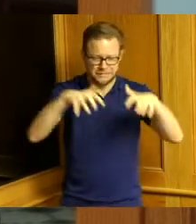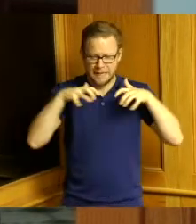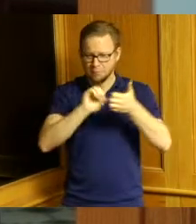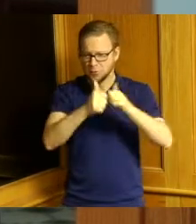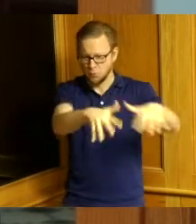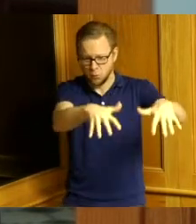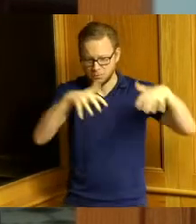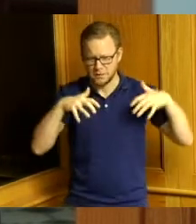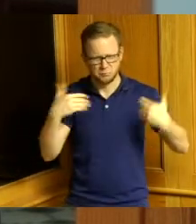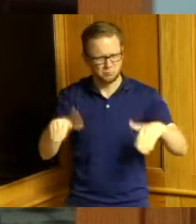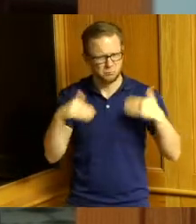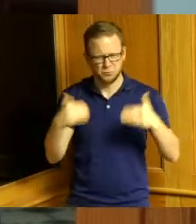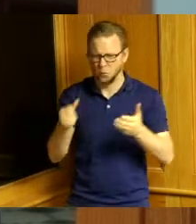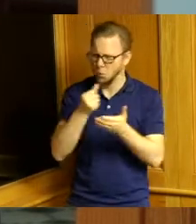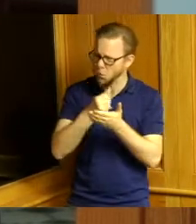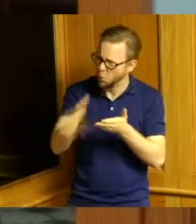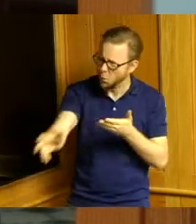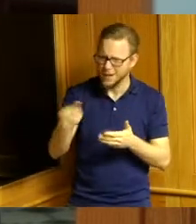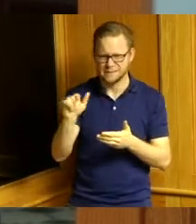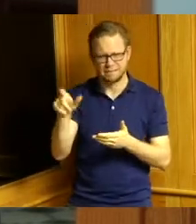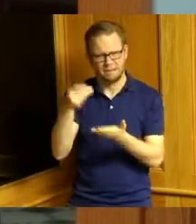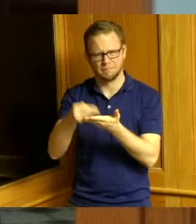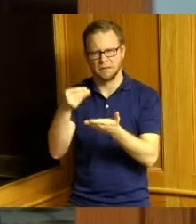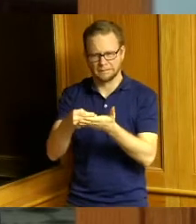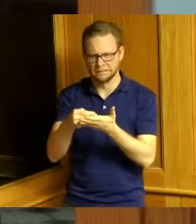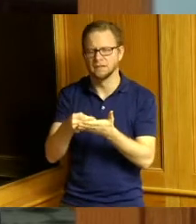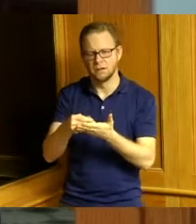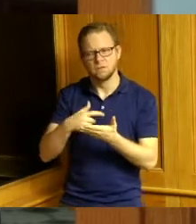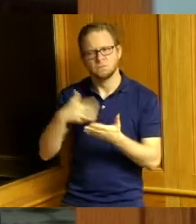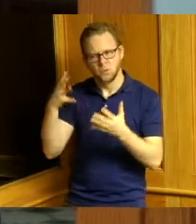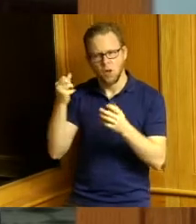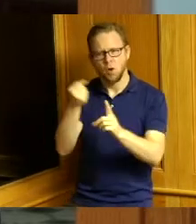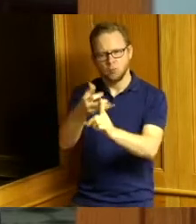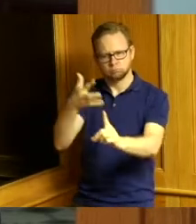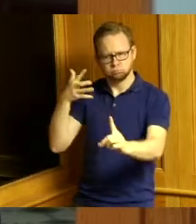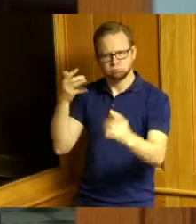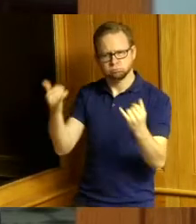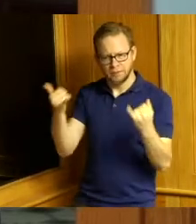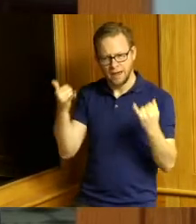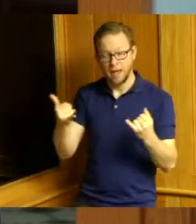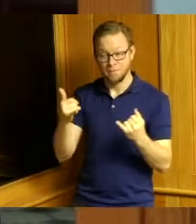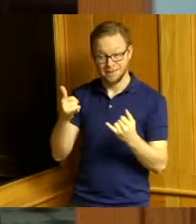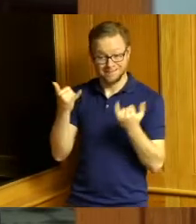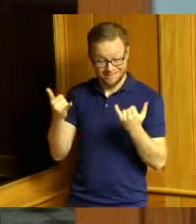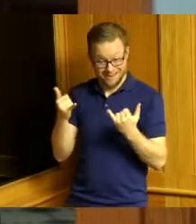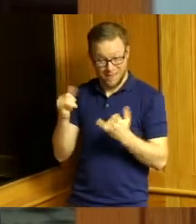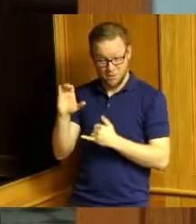and I wanted to talk about that further especially as our capital budget process is now underway